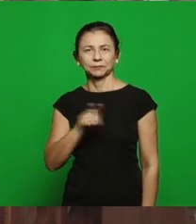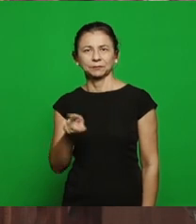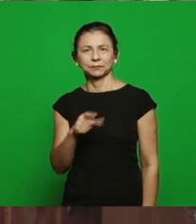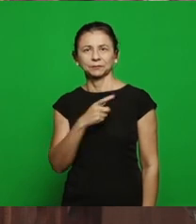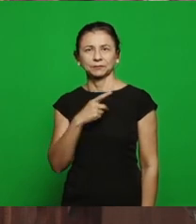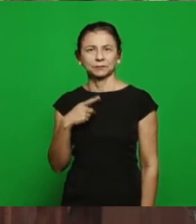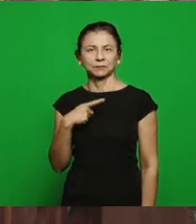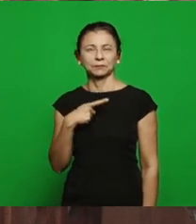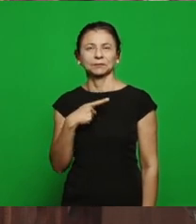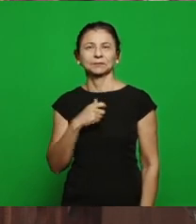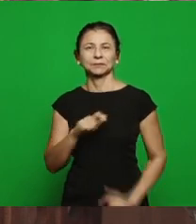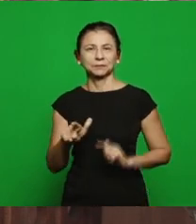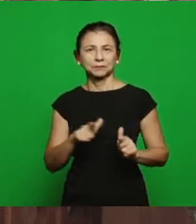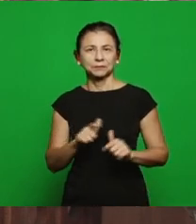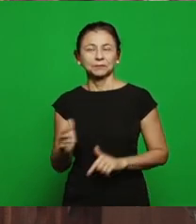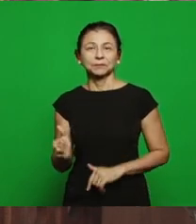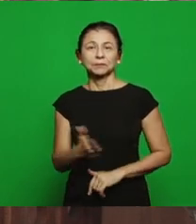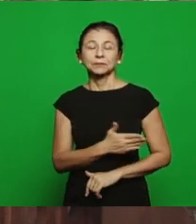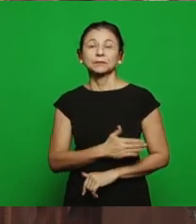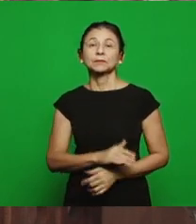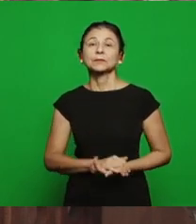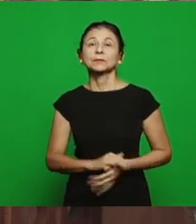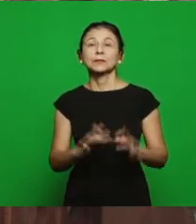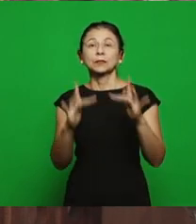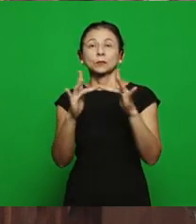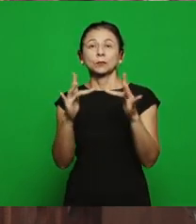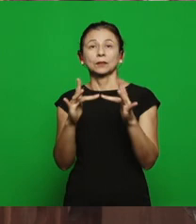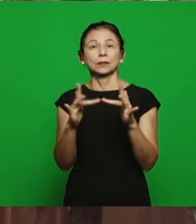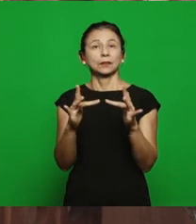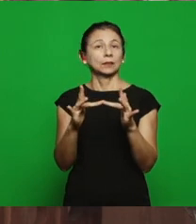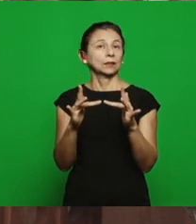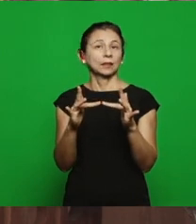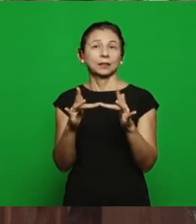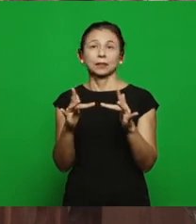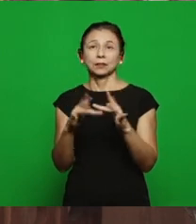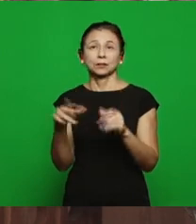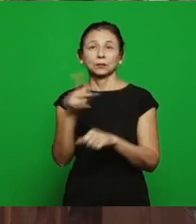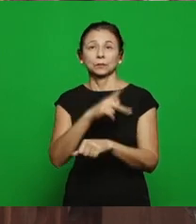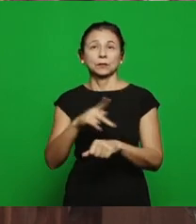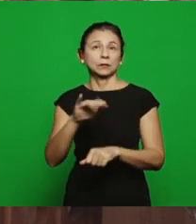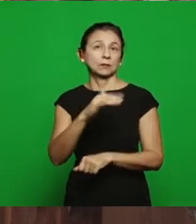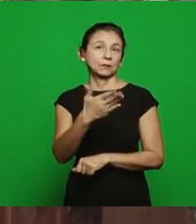direct contact with the brethren abroad by Skype